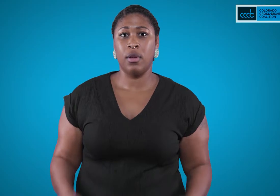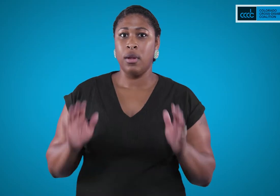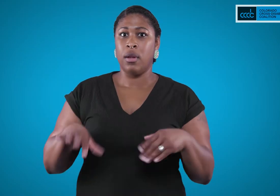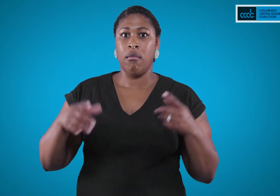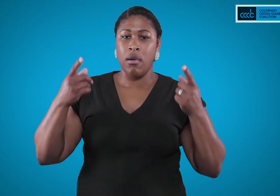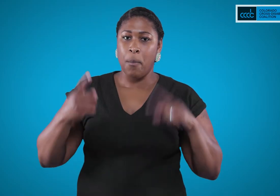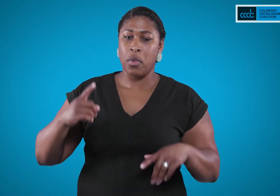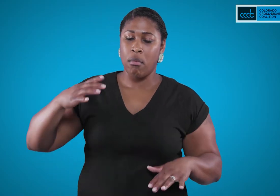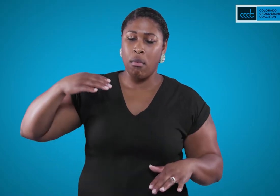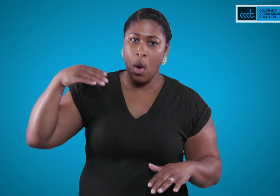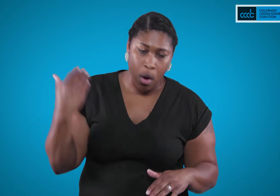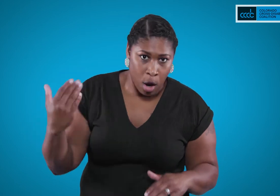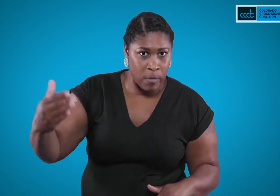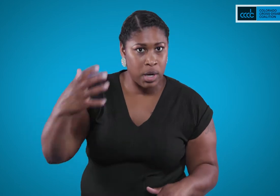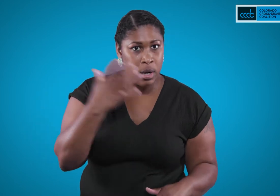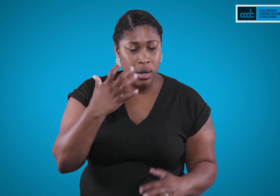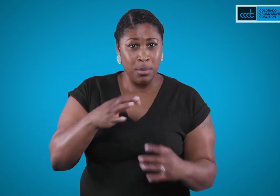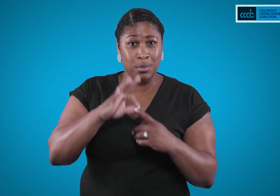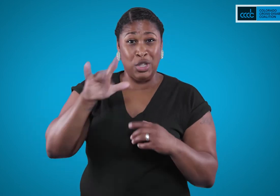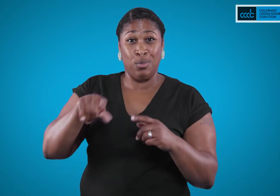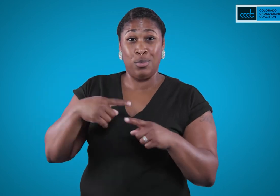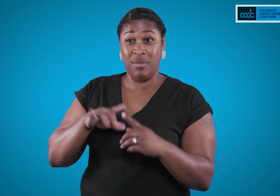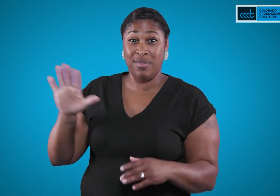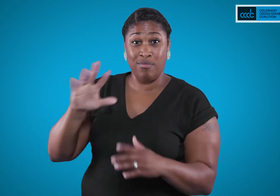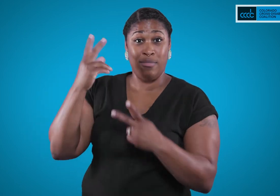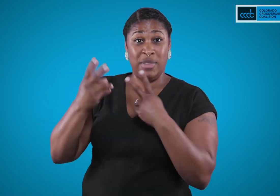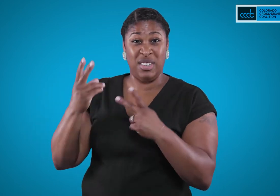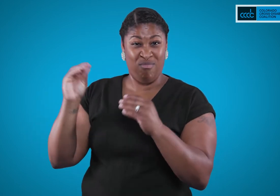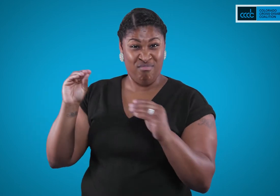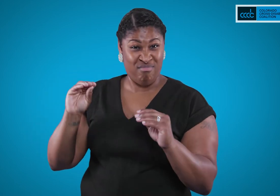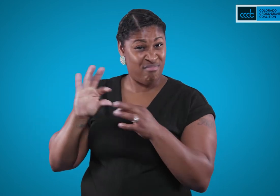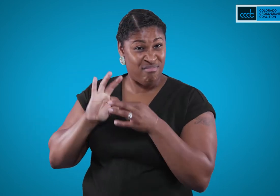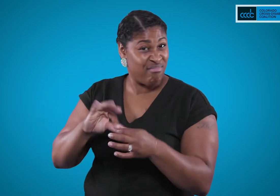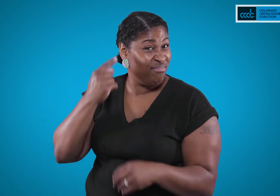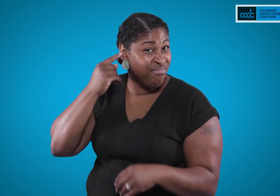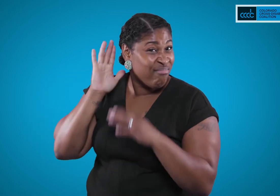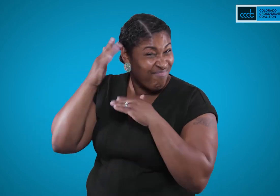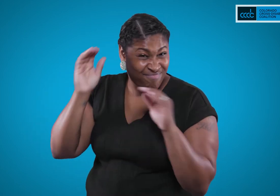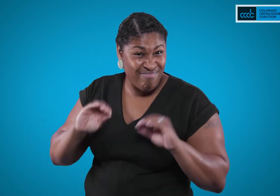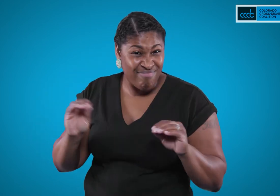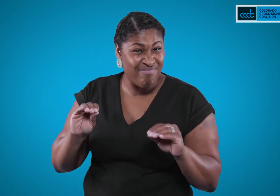This happens more often than you might think, especially for visits that are unrelated to audiological reasons.